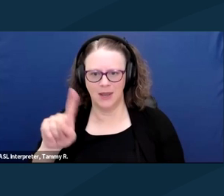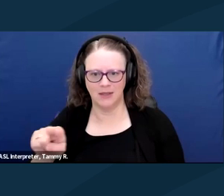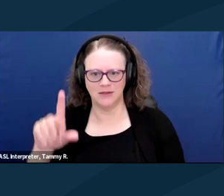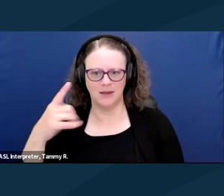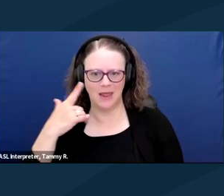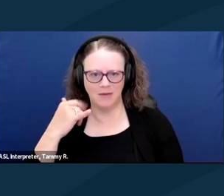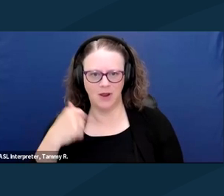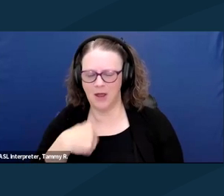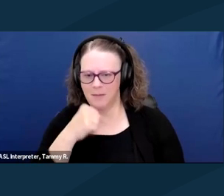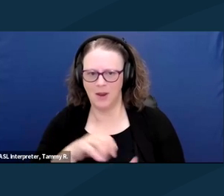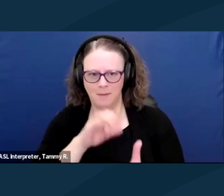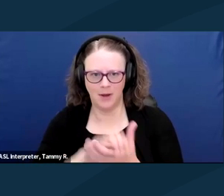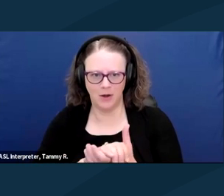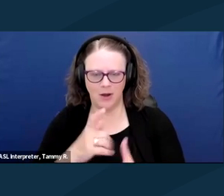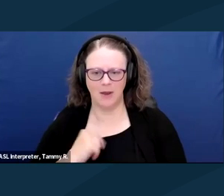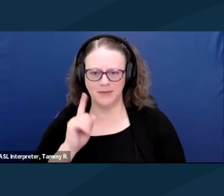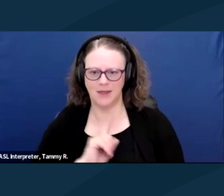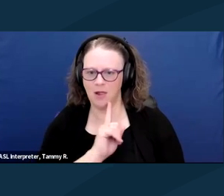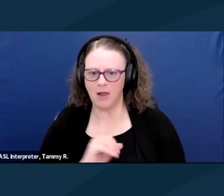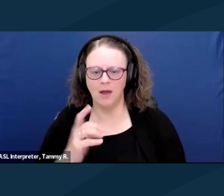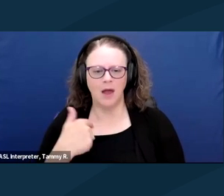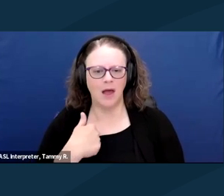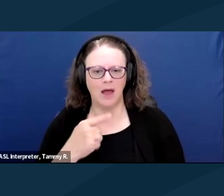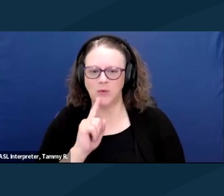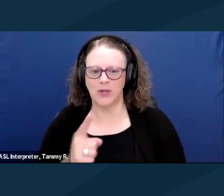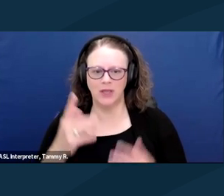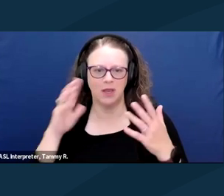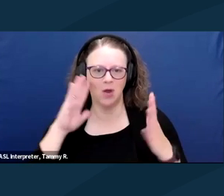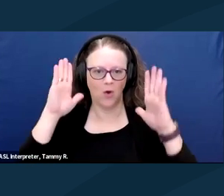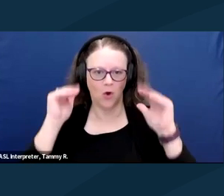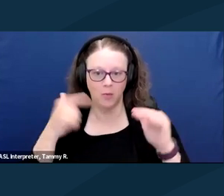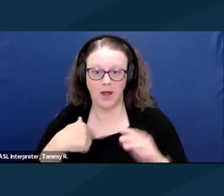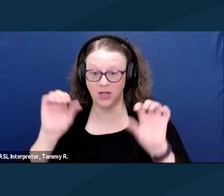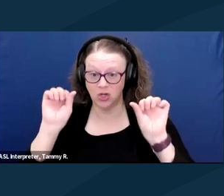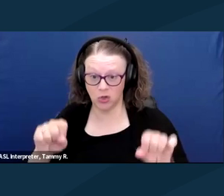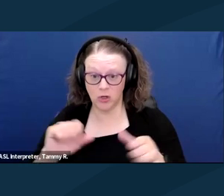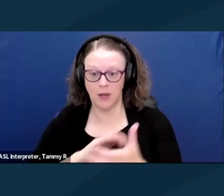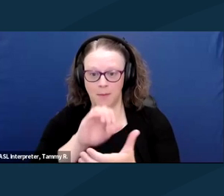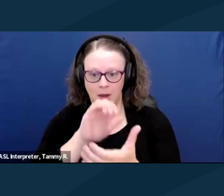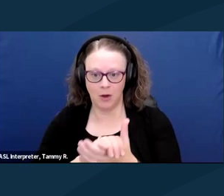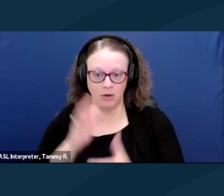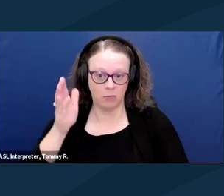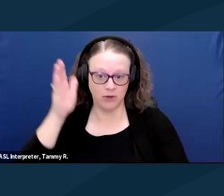I'm not married. I'm still a girl. I really hope I could get married one day.